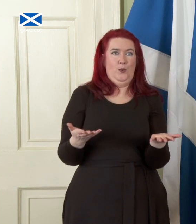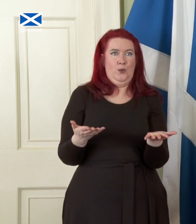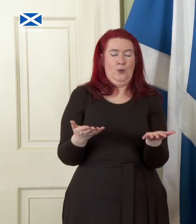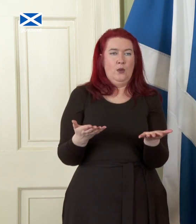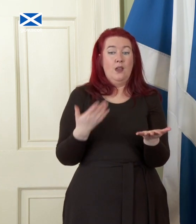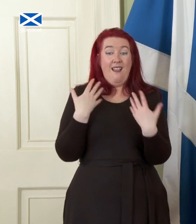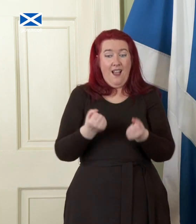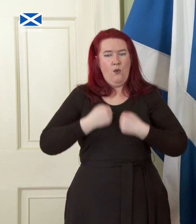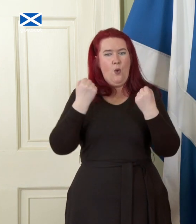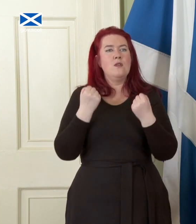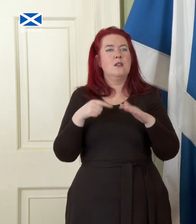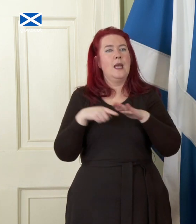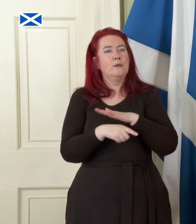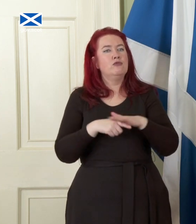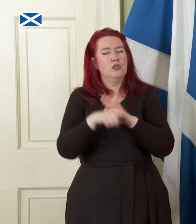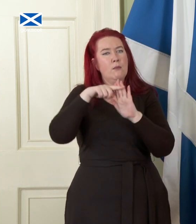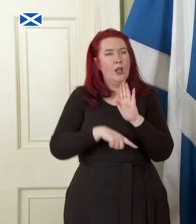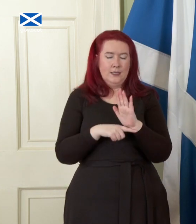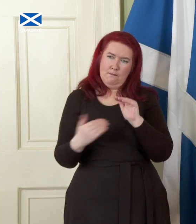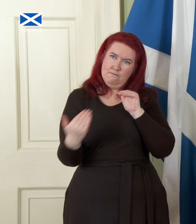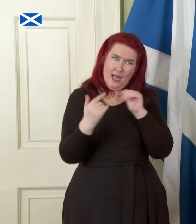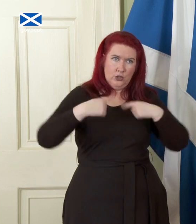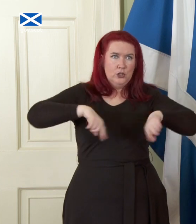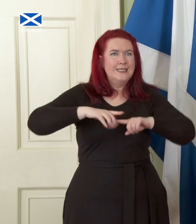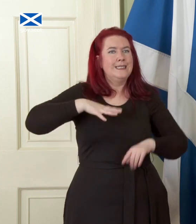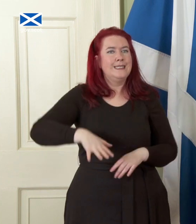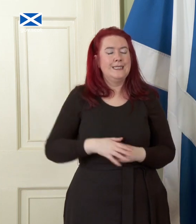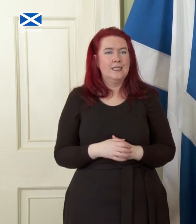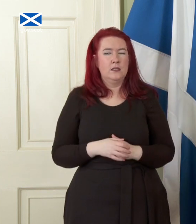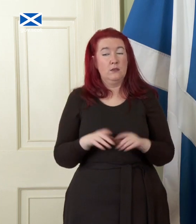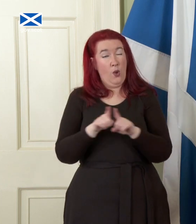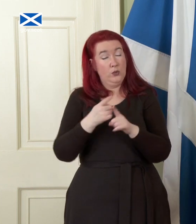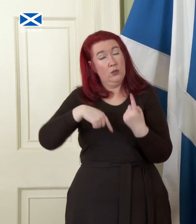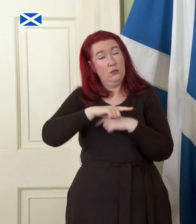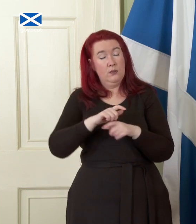policy tailored to our needs and we would have the stability of knowing that the governments